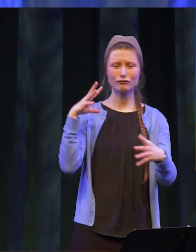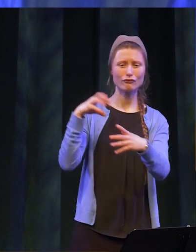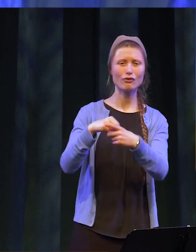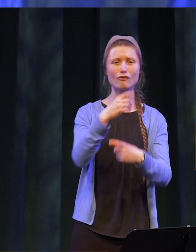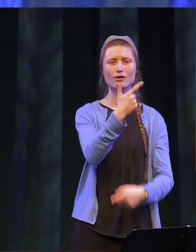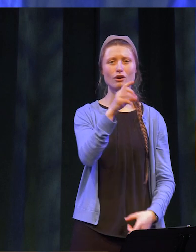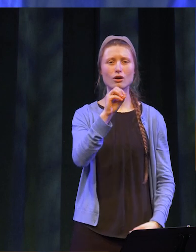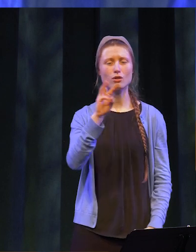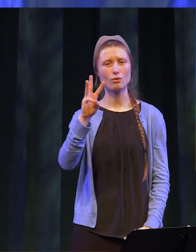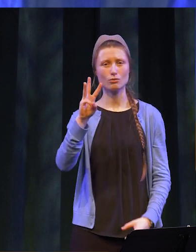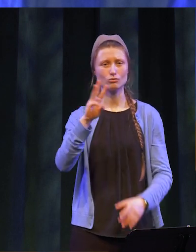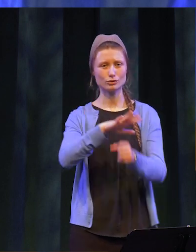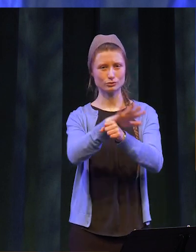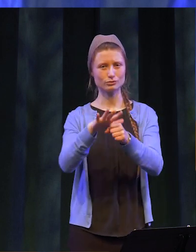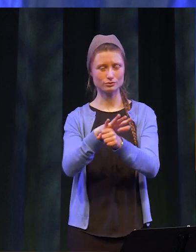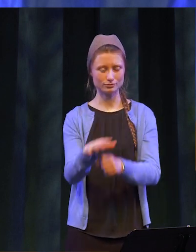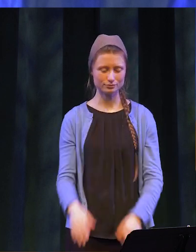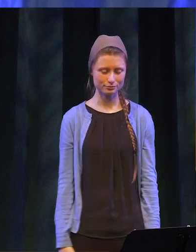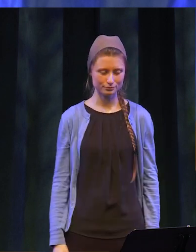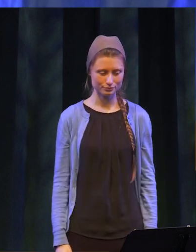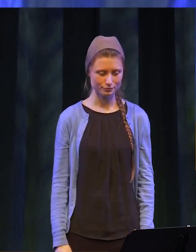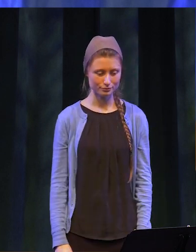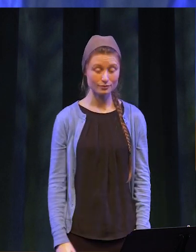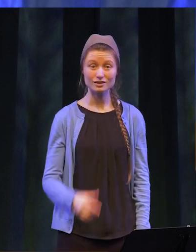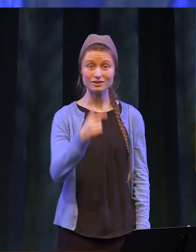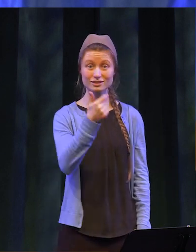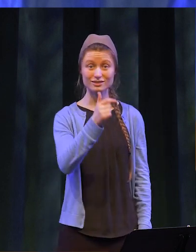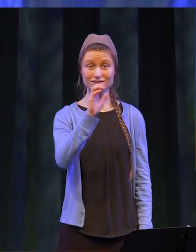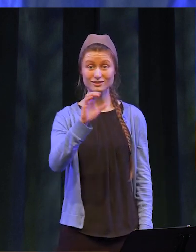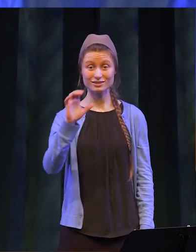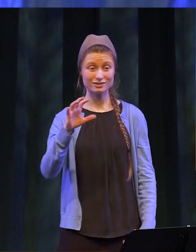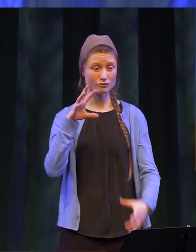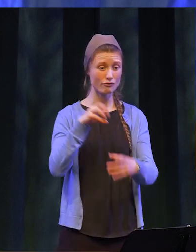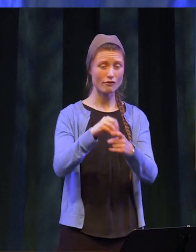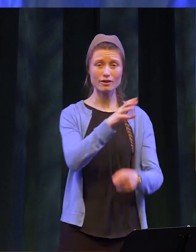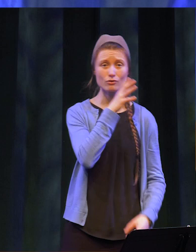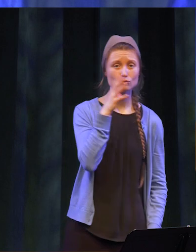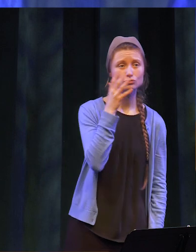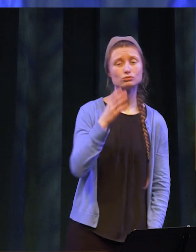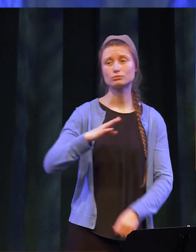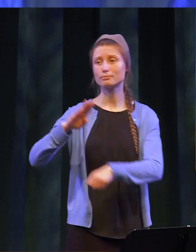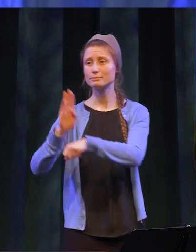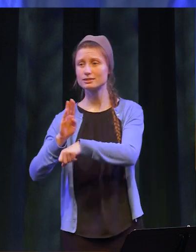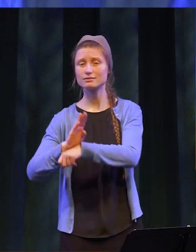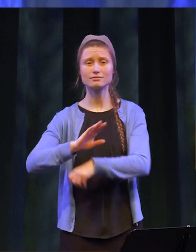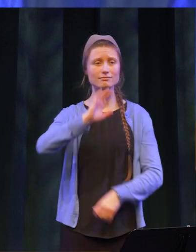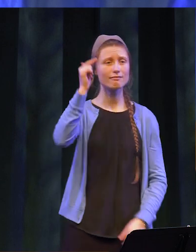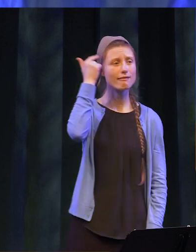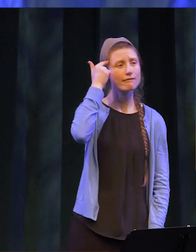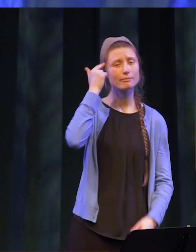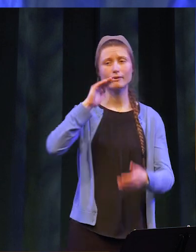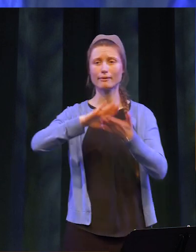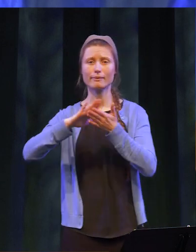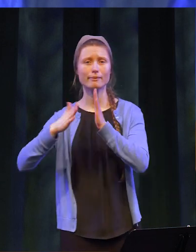of the GLOW Region. The presence of GCC in agriculture, business, government and community